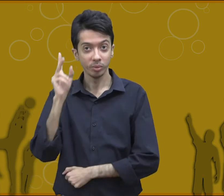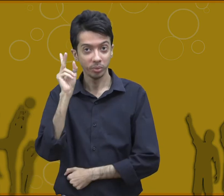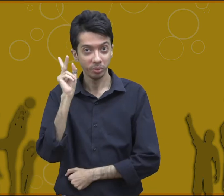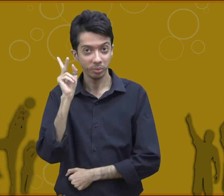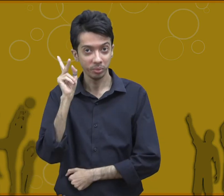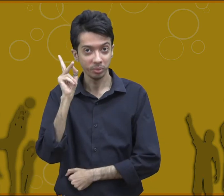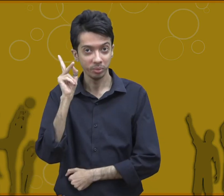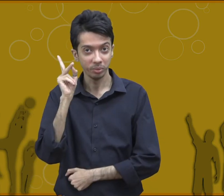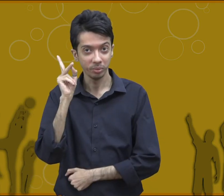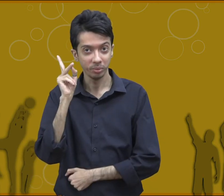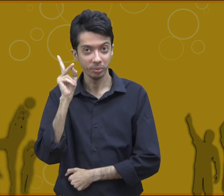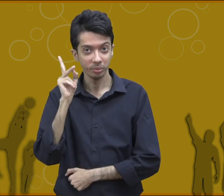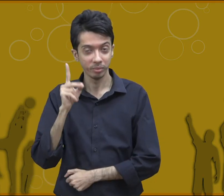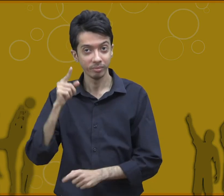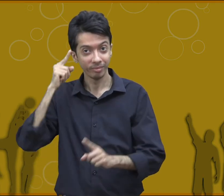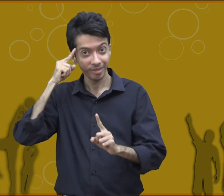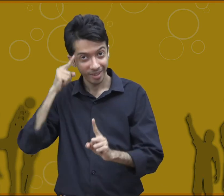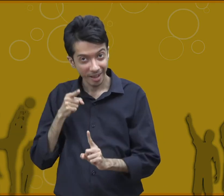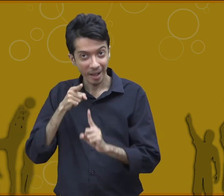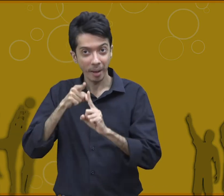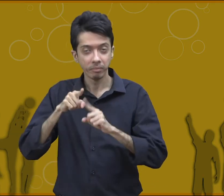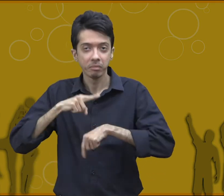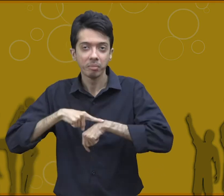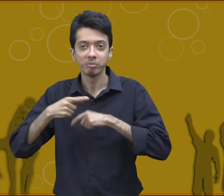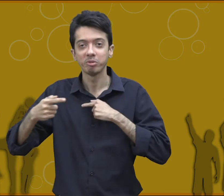and second is short-term goals